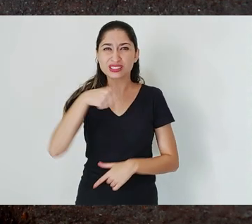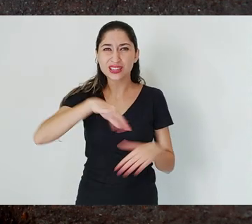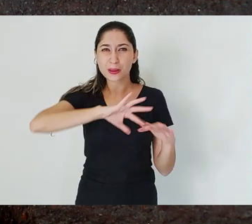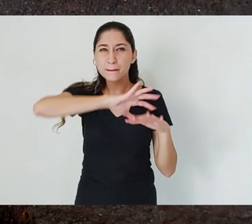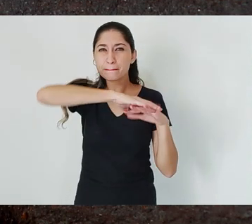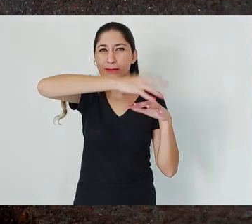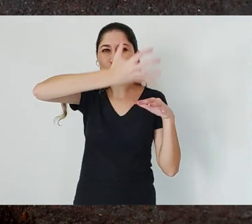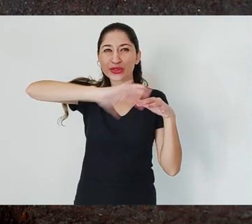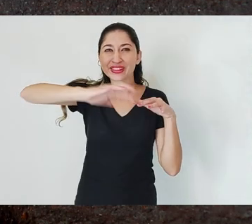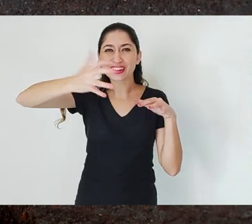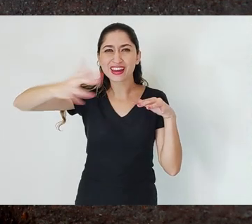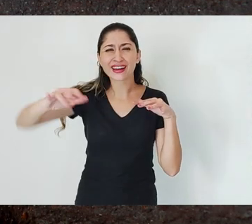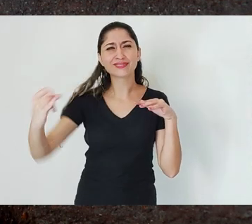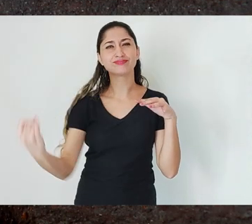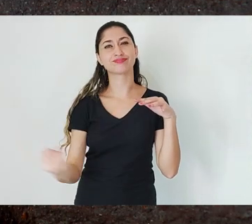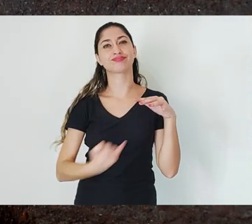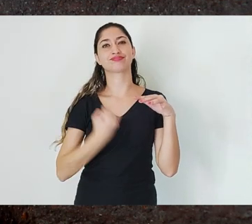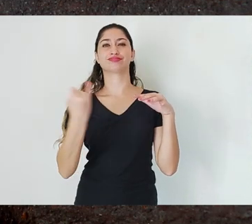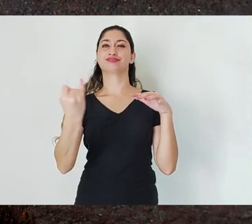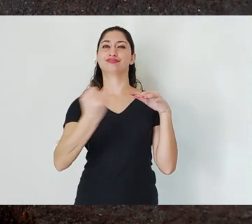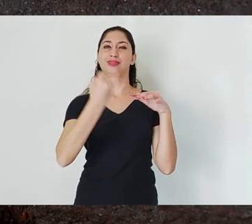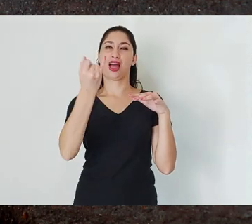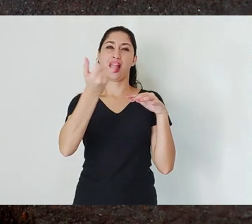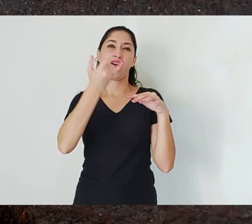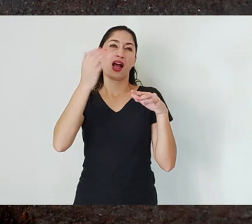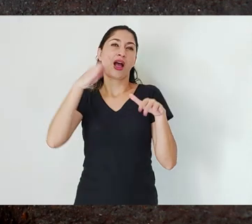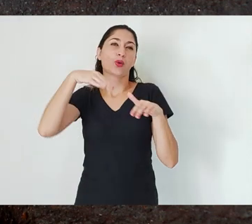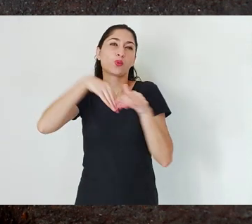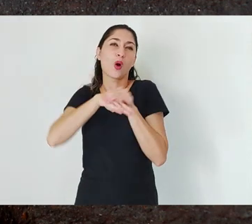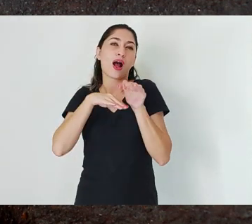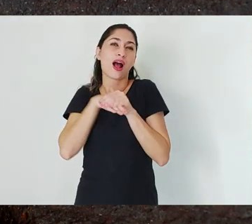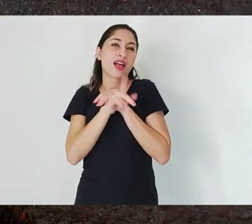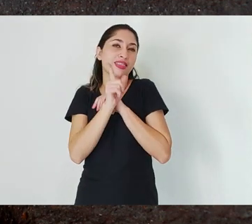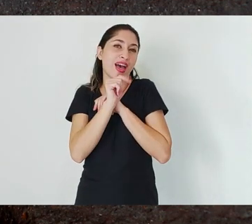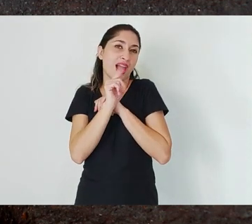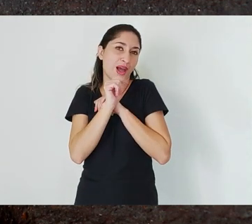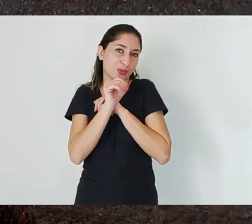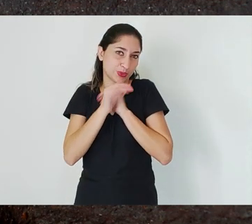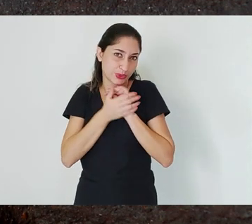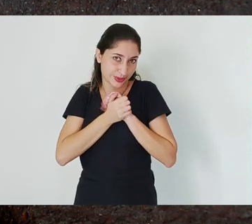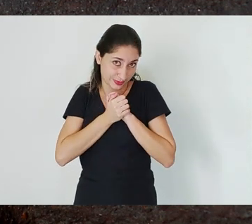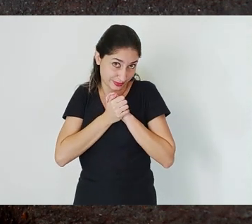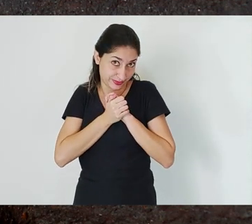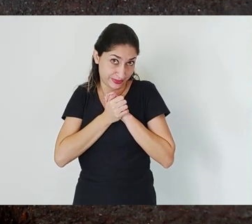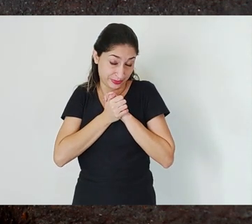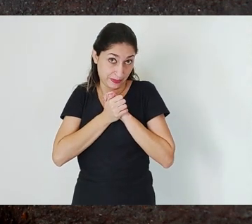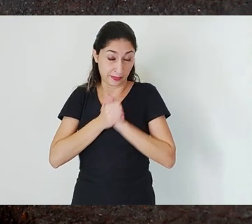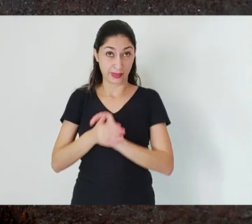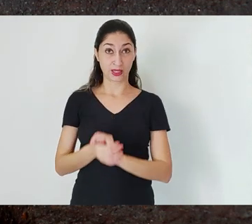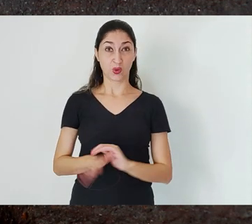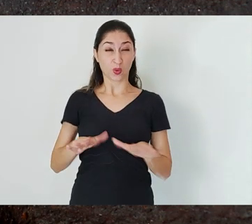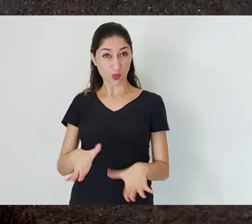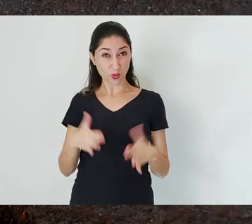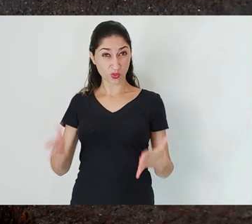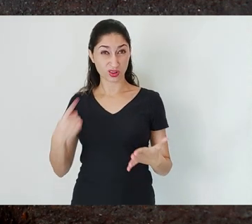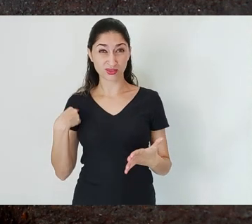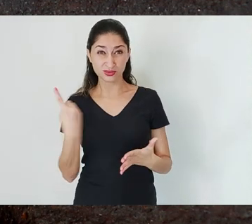the more important these territories the underground water storage. When we talk about water security